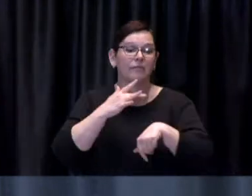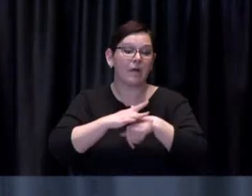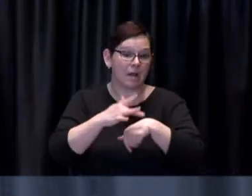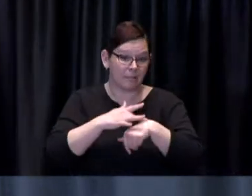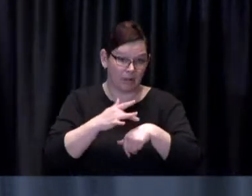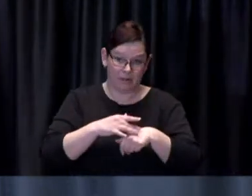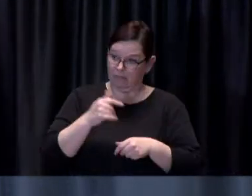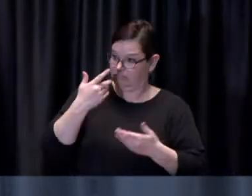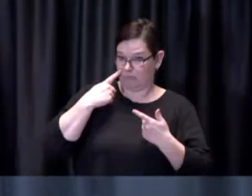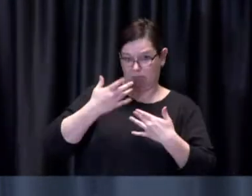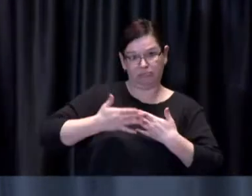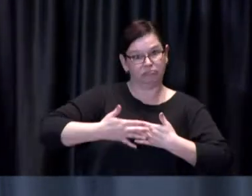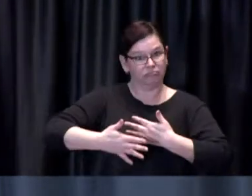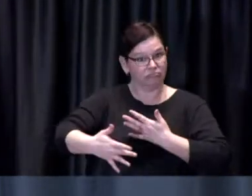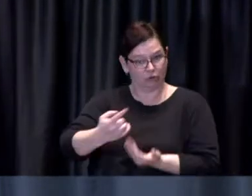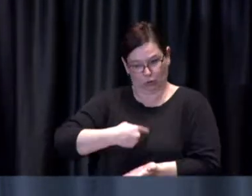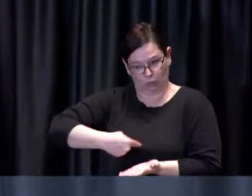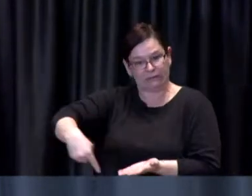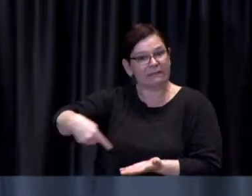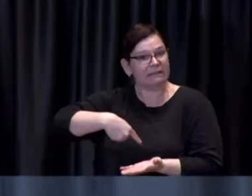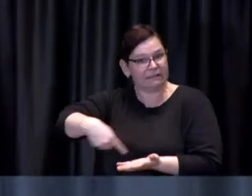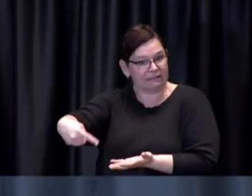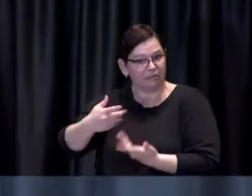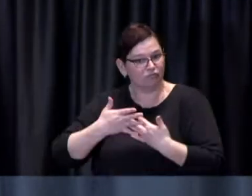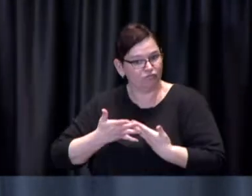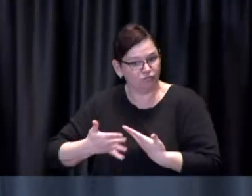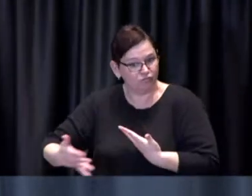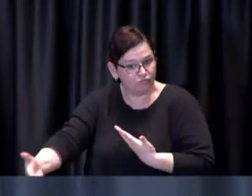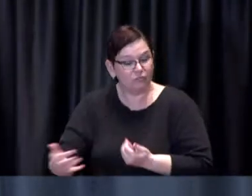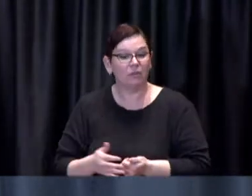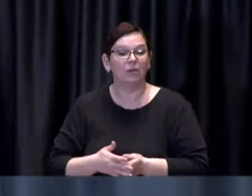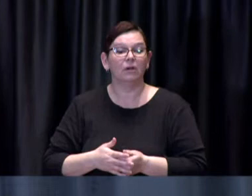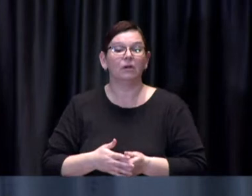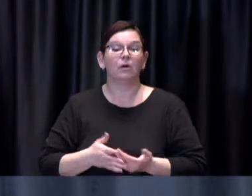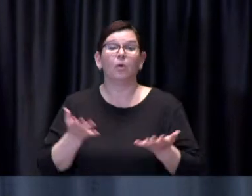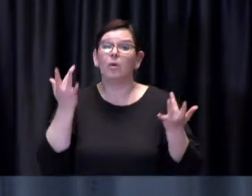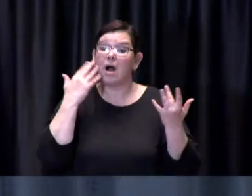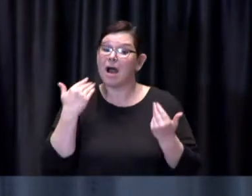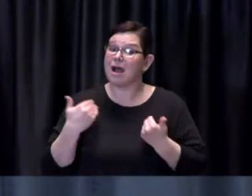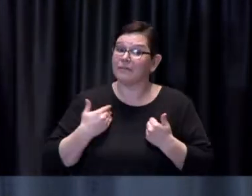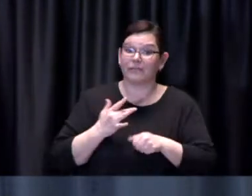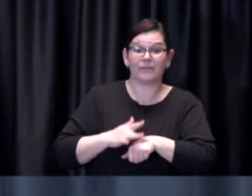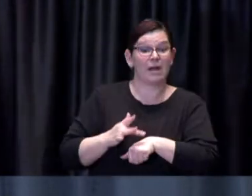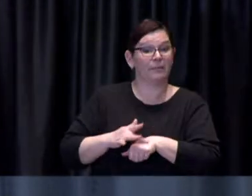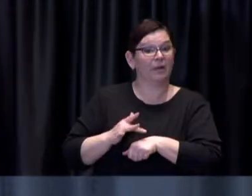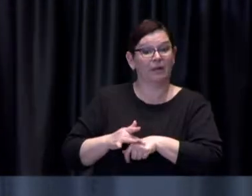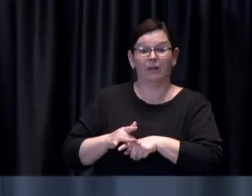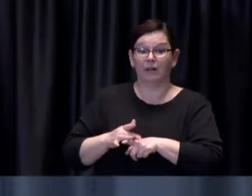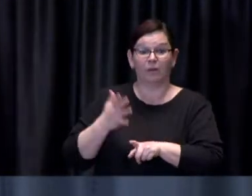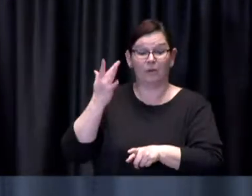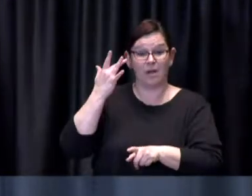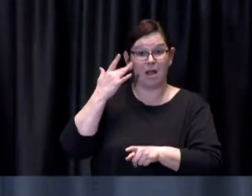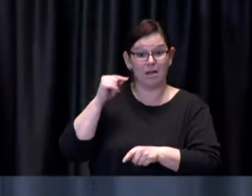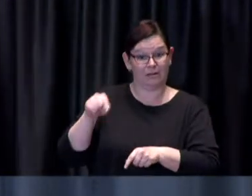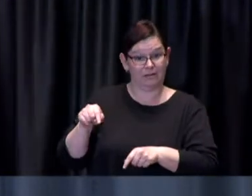This is largely as a result of the fact that we have significantly increased the daily capacity in both of these clinics,